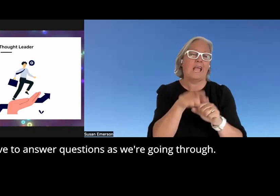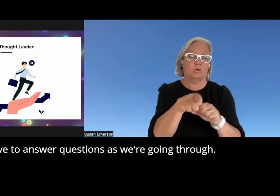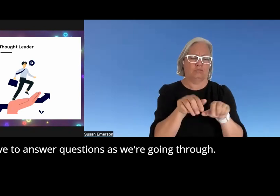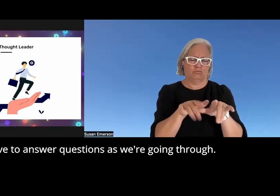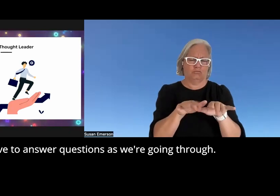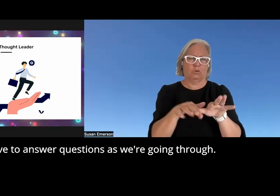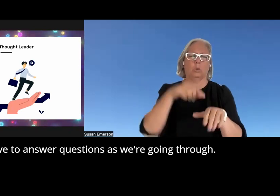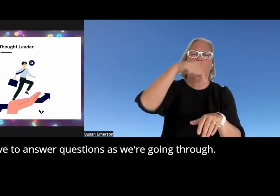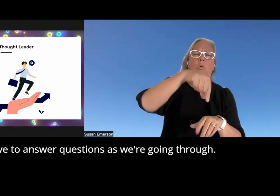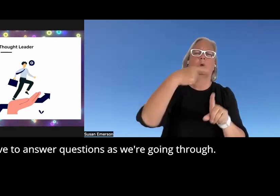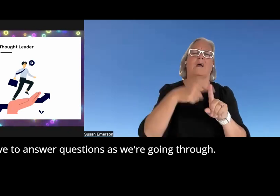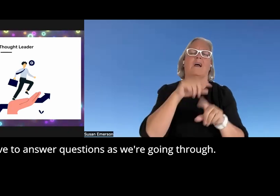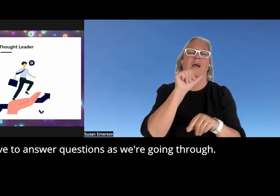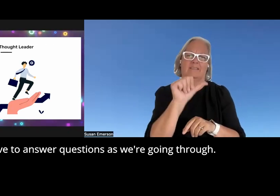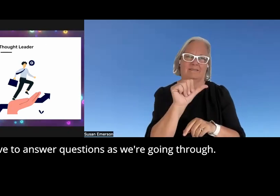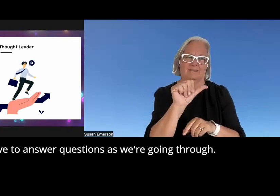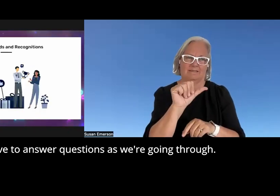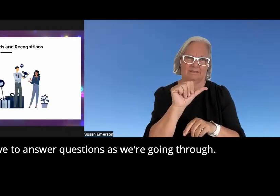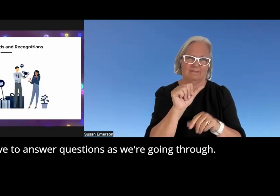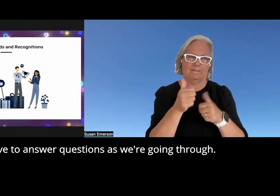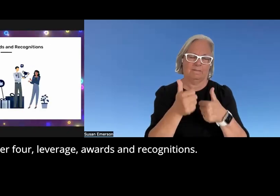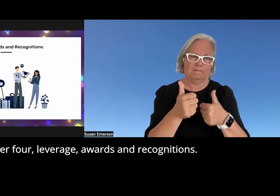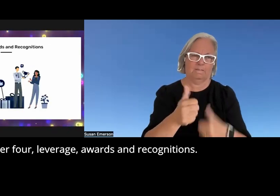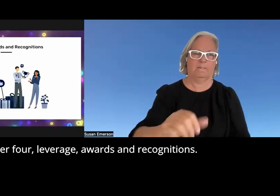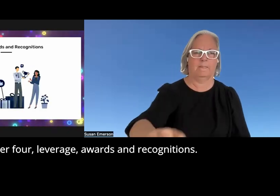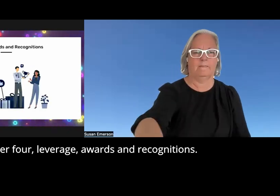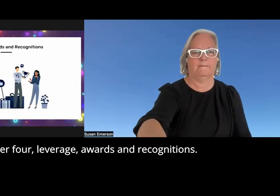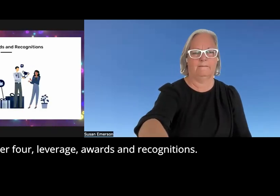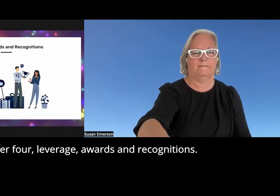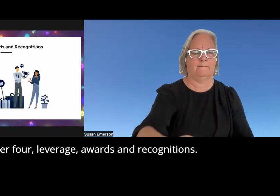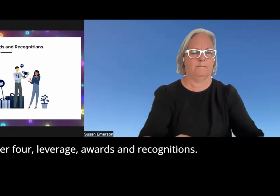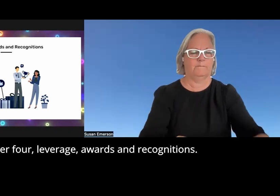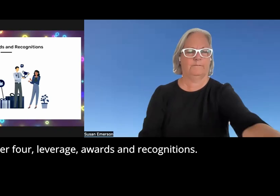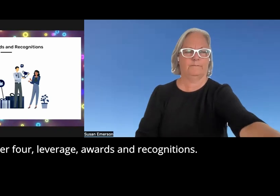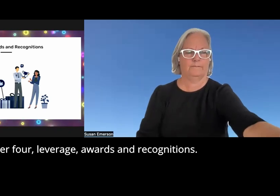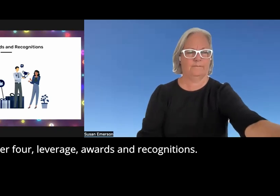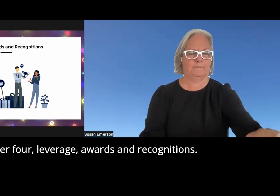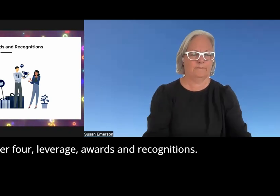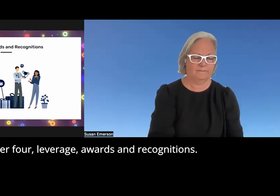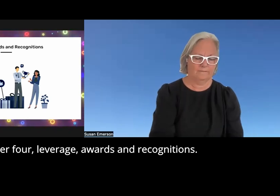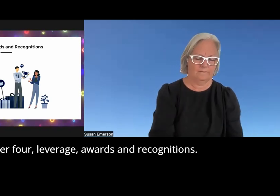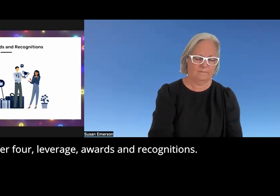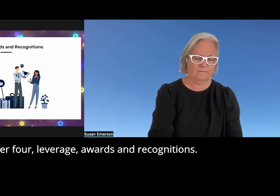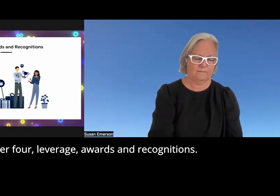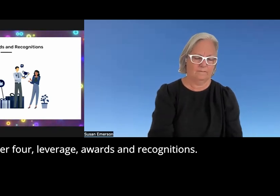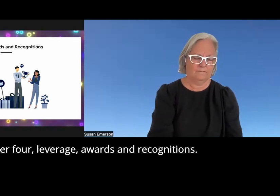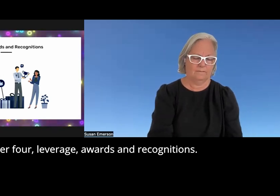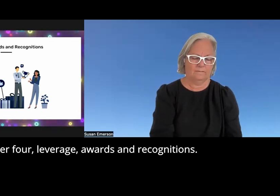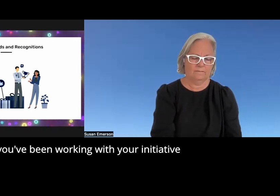love to answer questions as we're going through number four leverage Awards and recognitions if